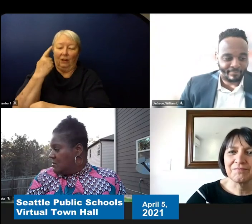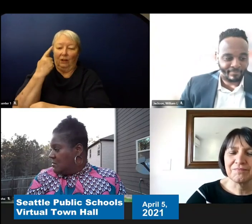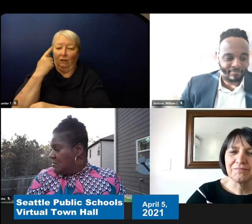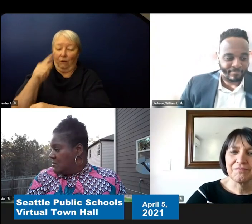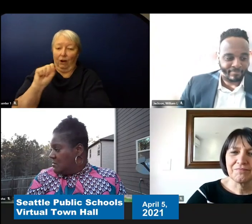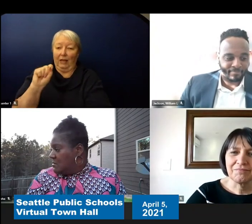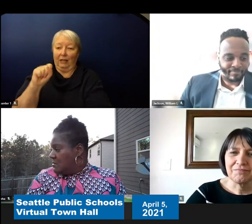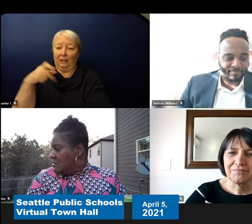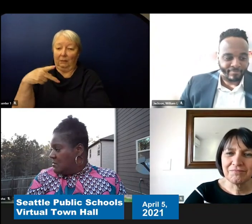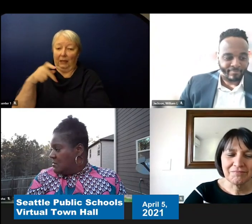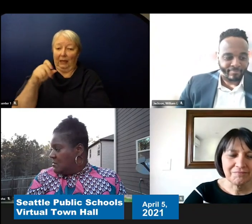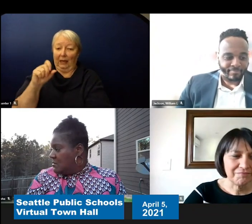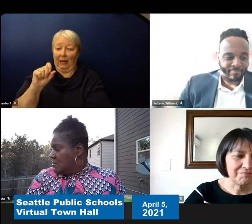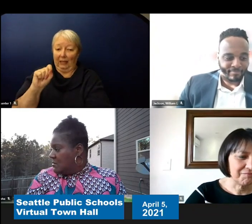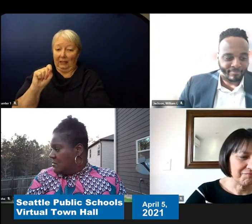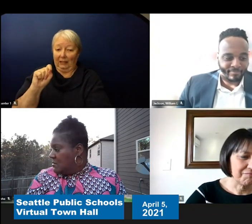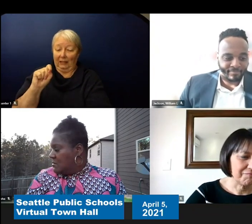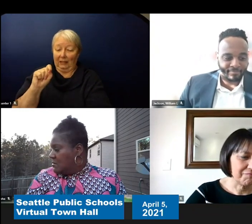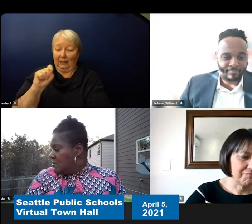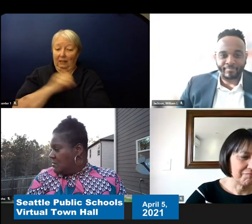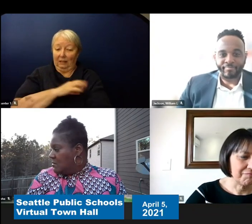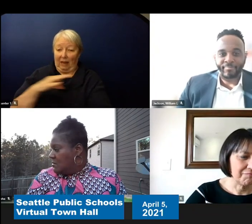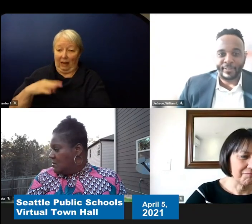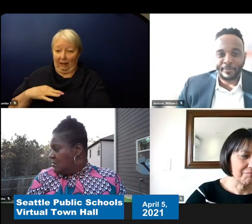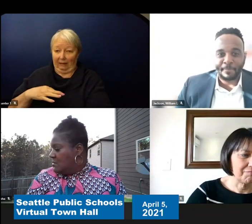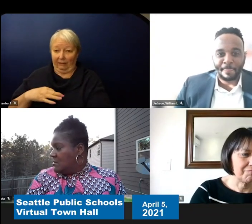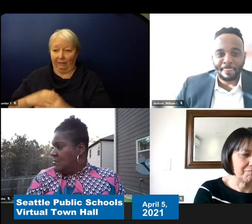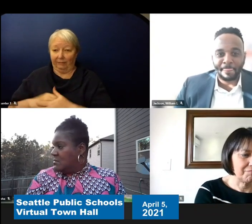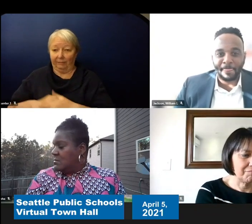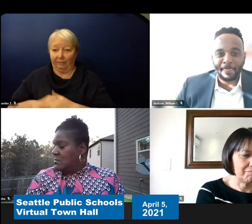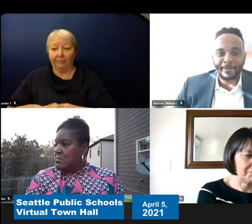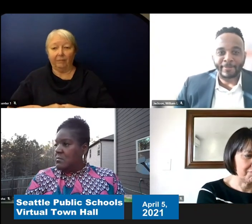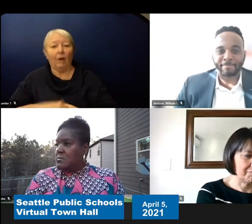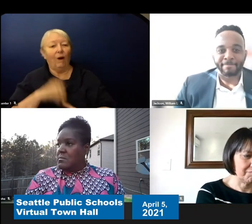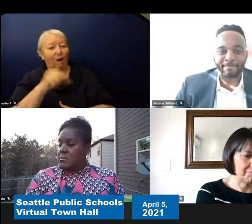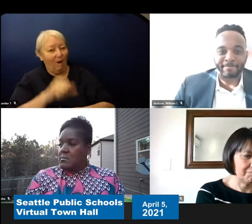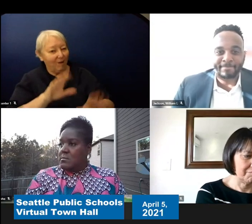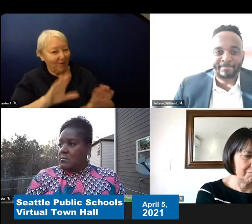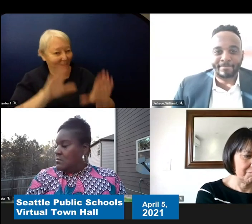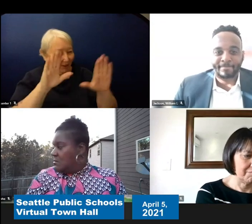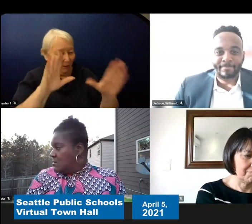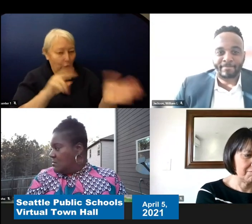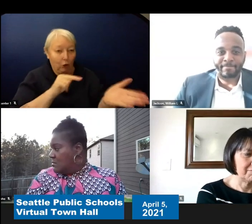Yeah. It's been it's been wonderful. And nurses stepping in and helping get staff vaccinated.